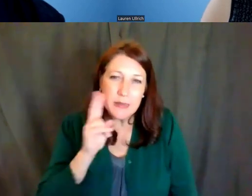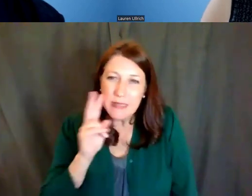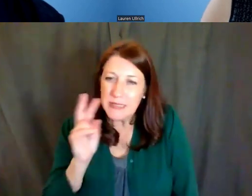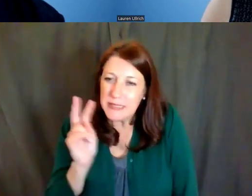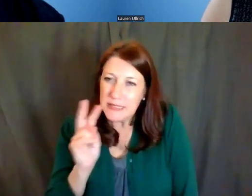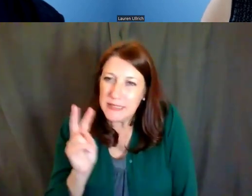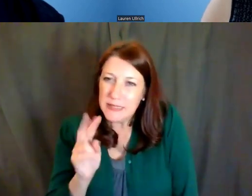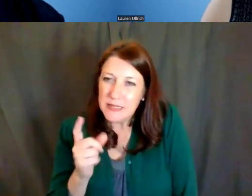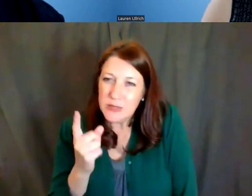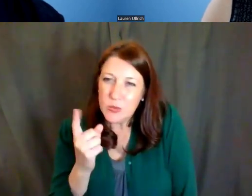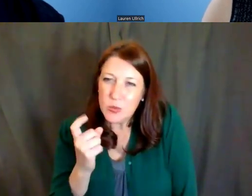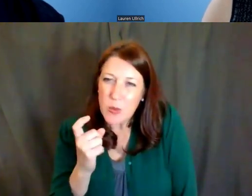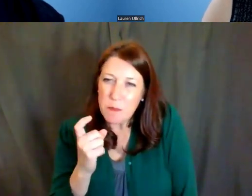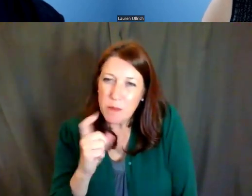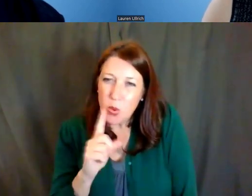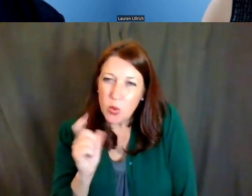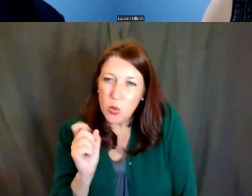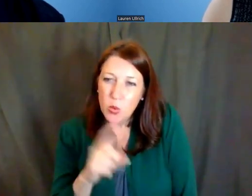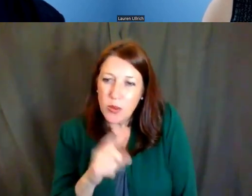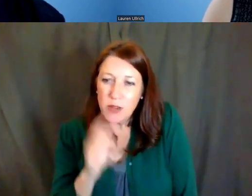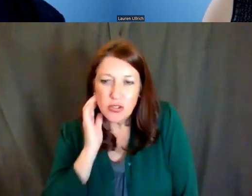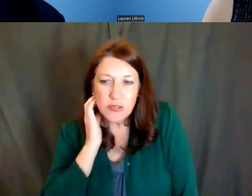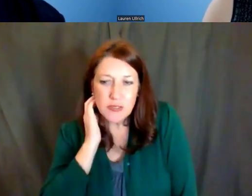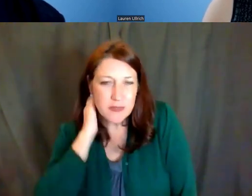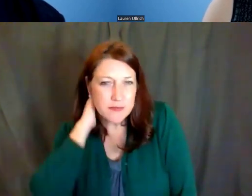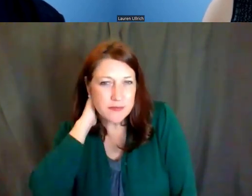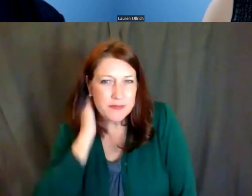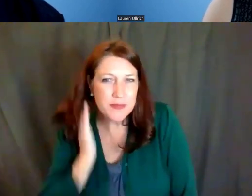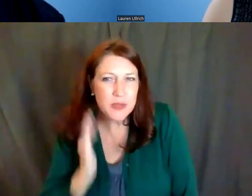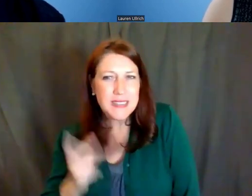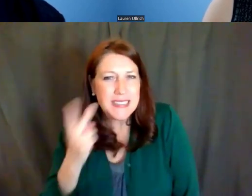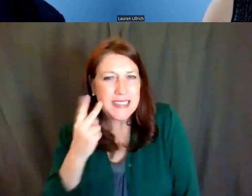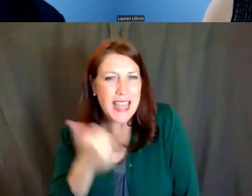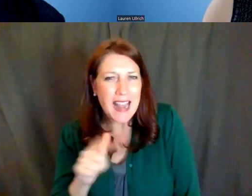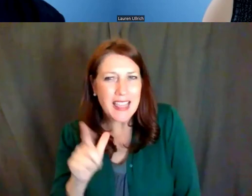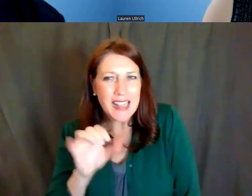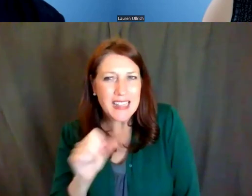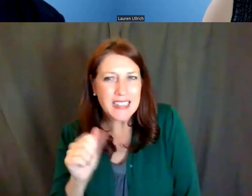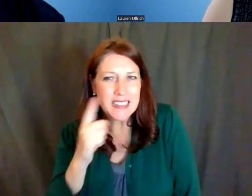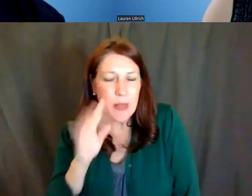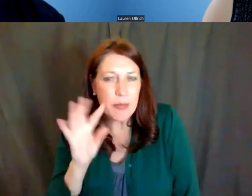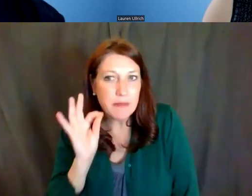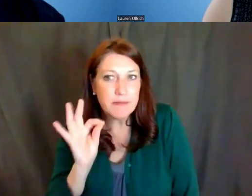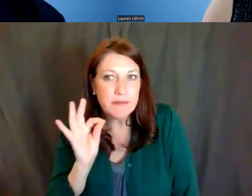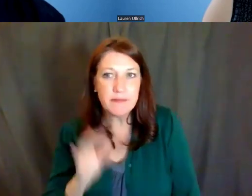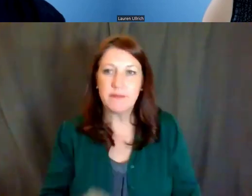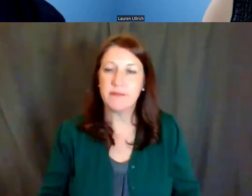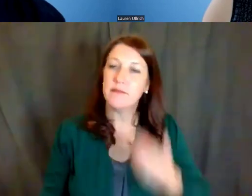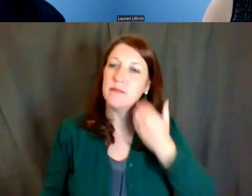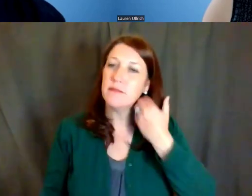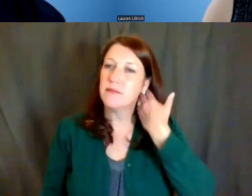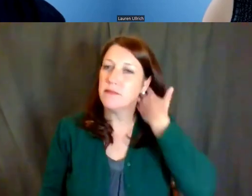is there one last question that you see in here that you think would be good to answer?